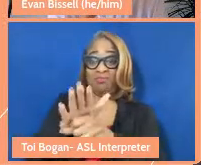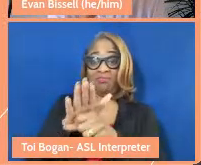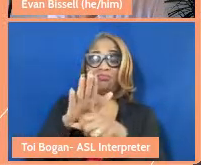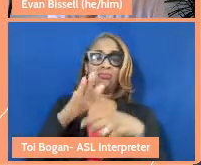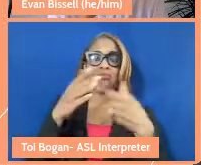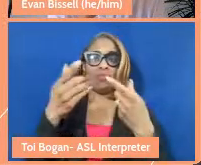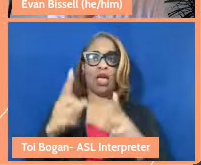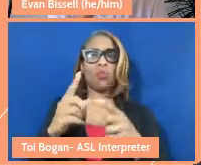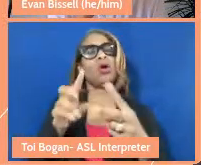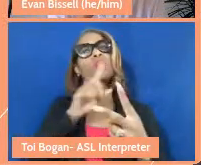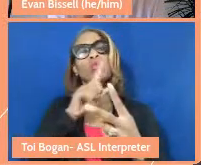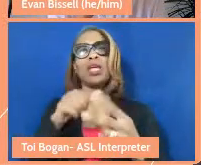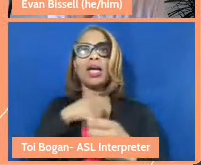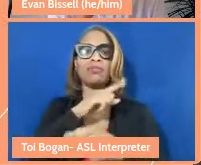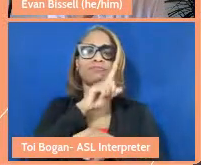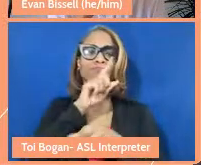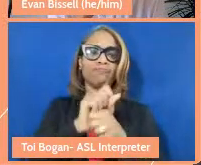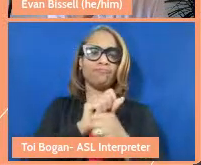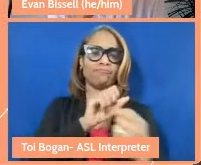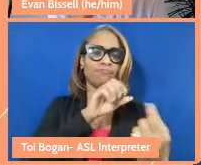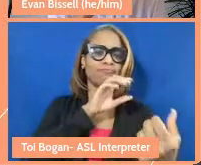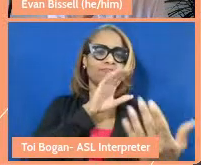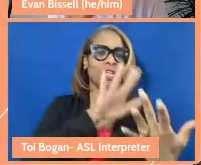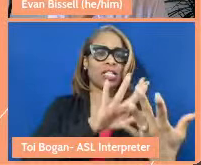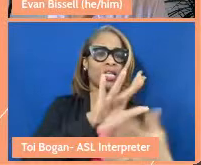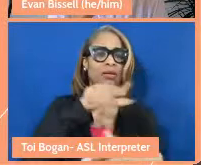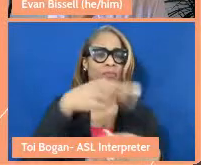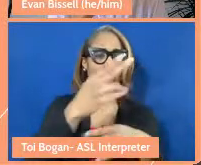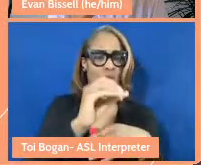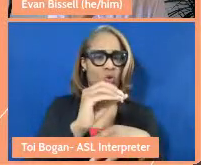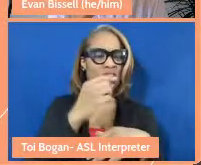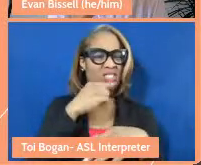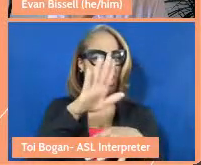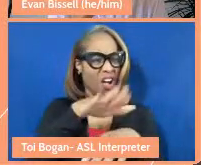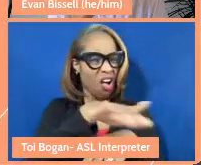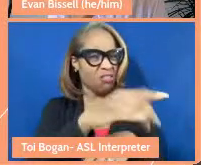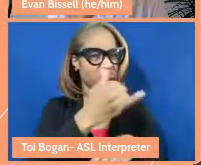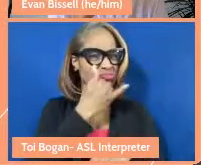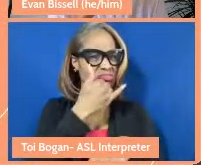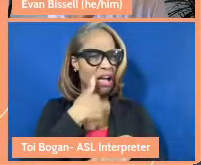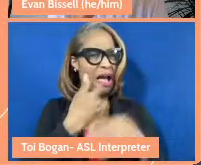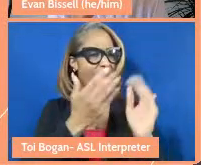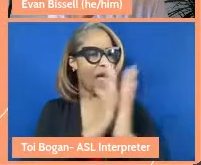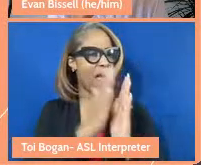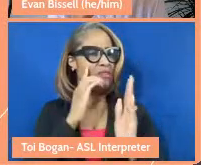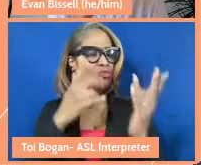contact WHO and suggested that they had made a mistake by asking for social distance. They should